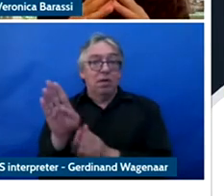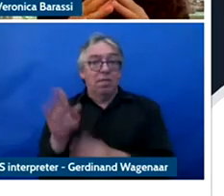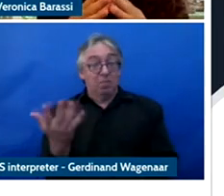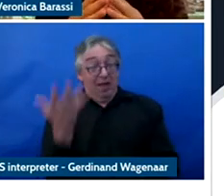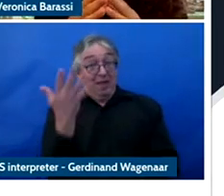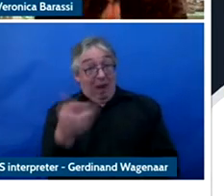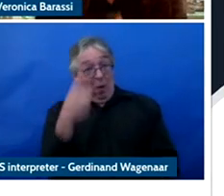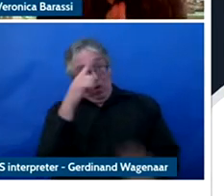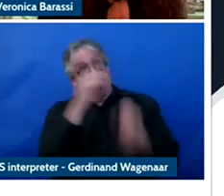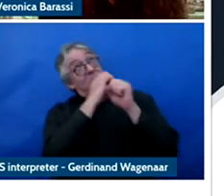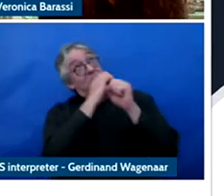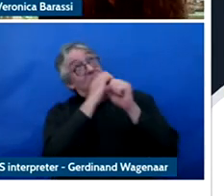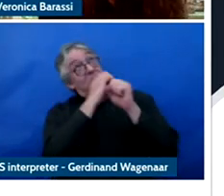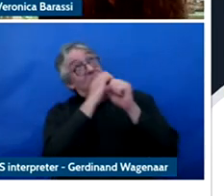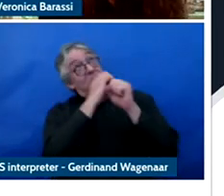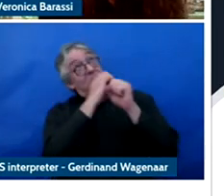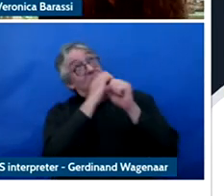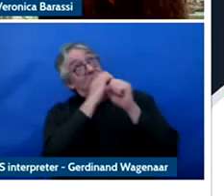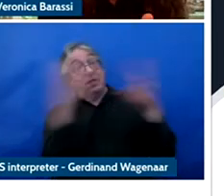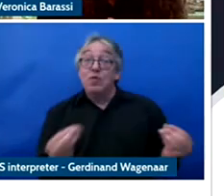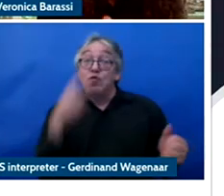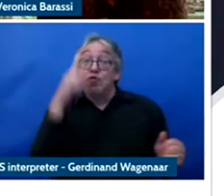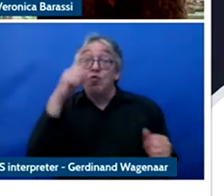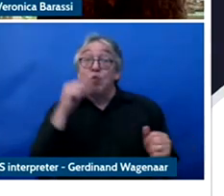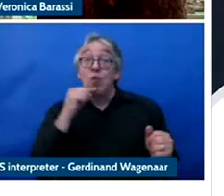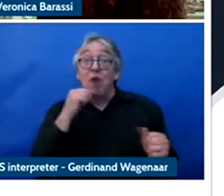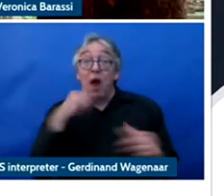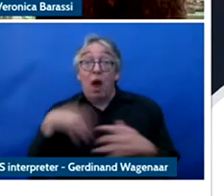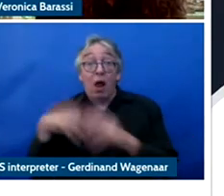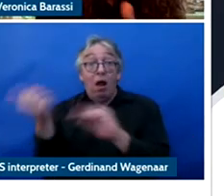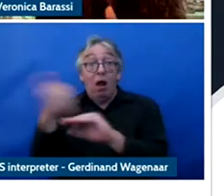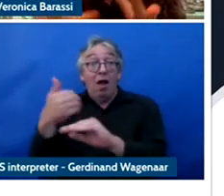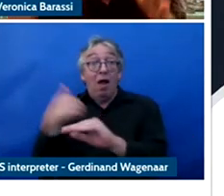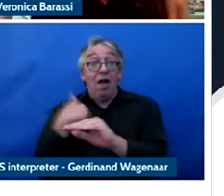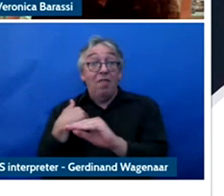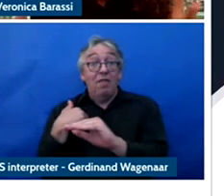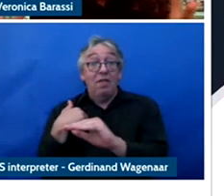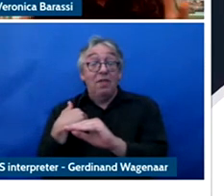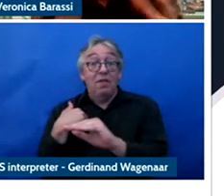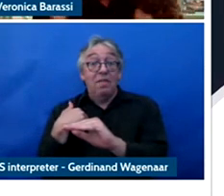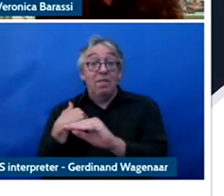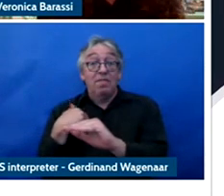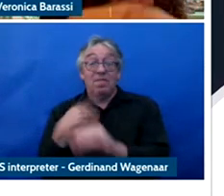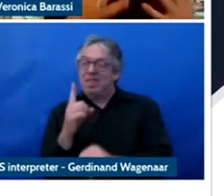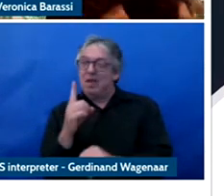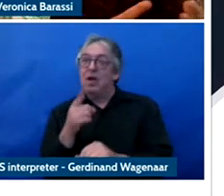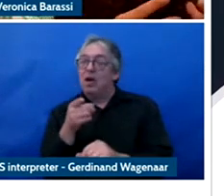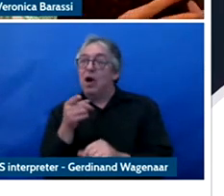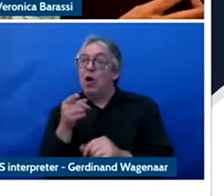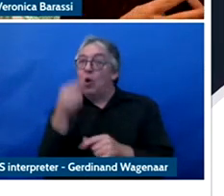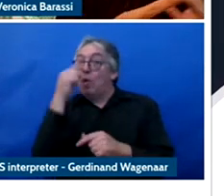of children we need to be aware that there are at least this is happening at